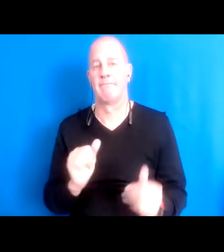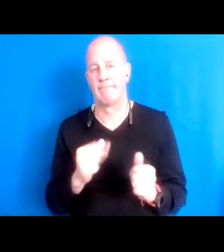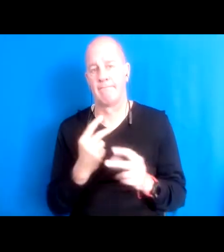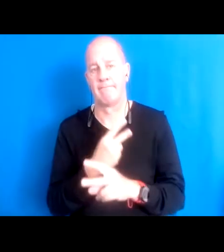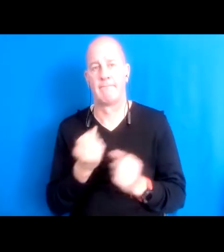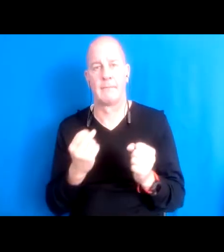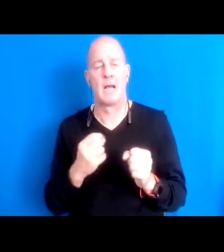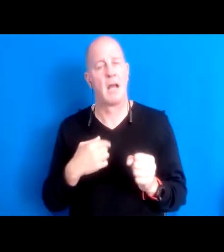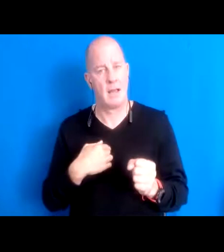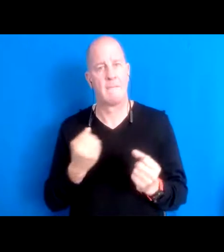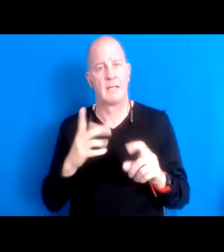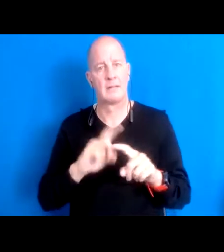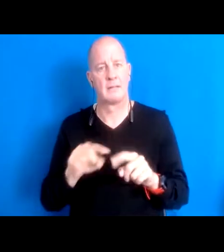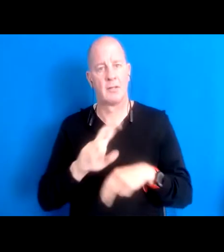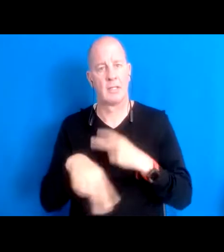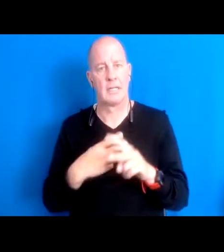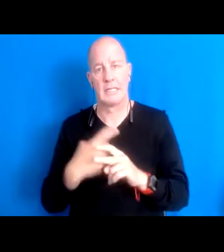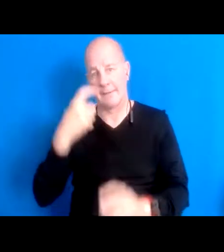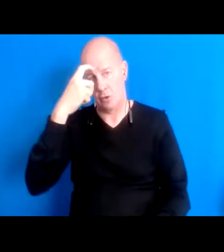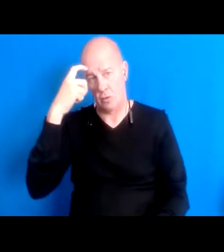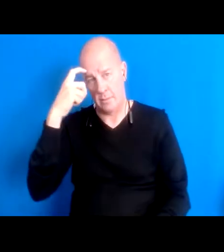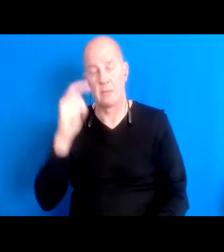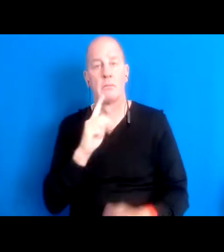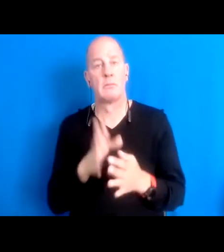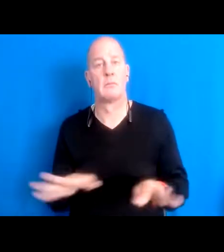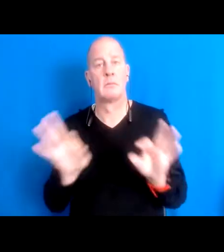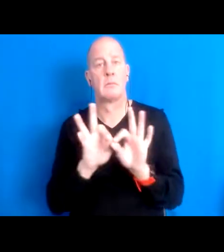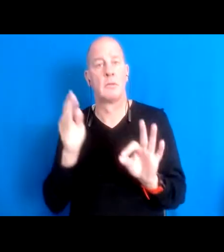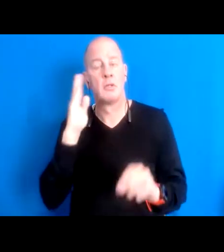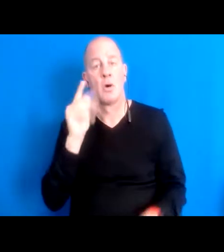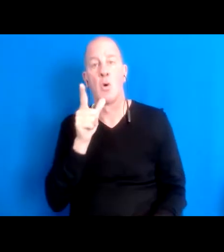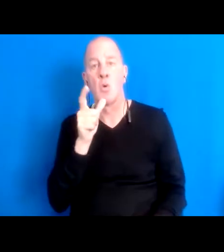the ability to recognize who is with you and I mean when I'm when I say who I mean not